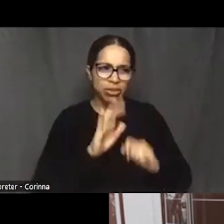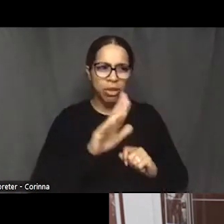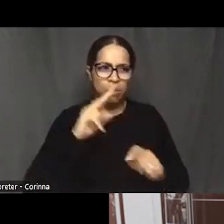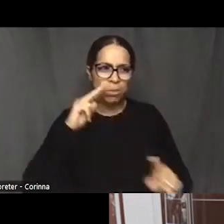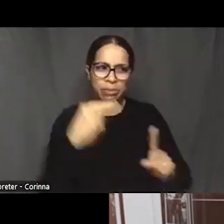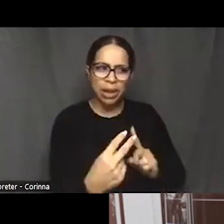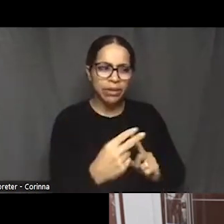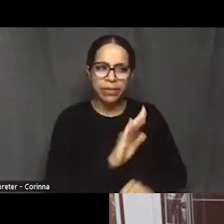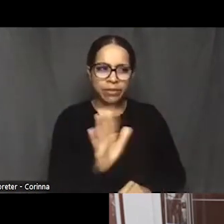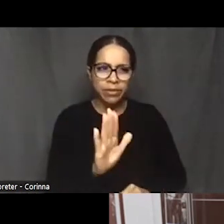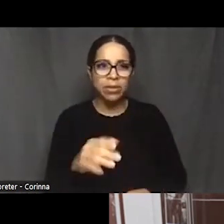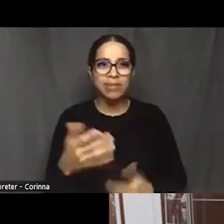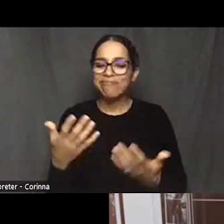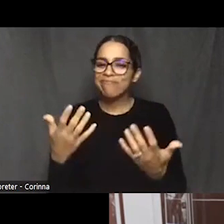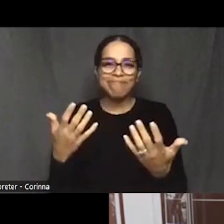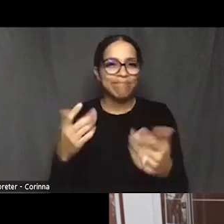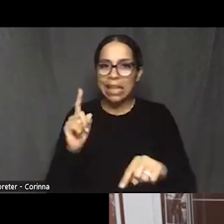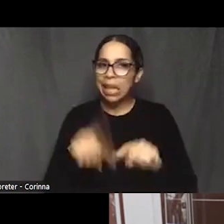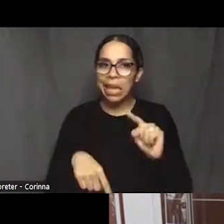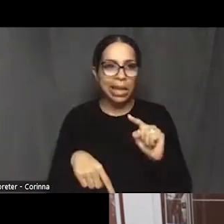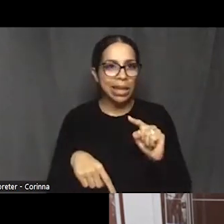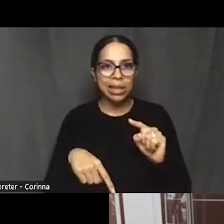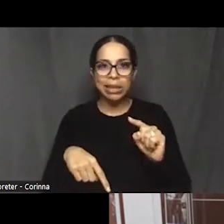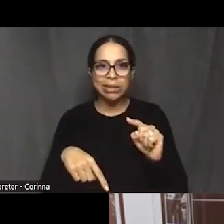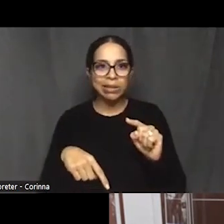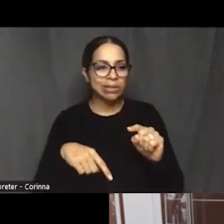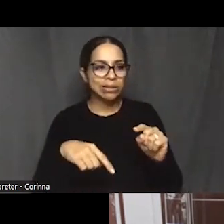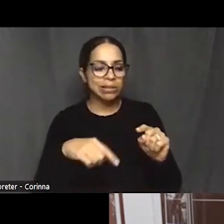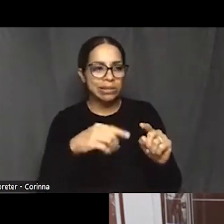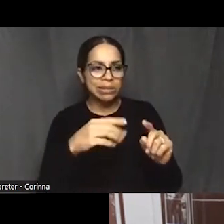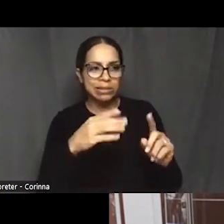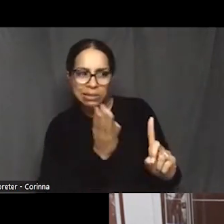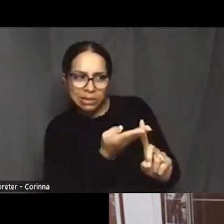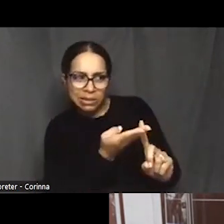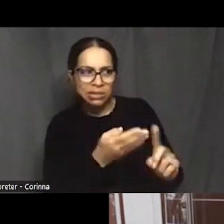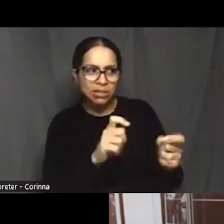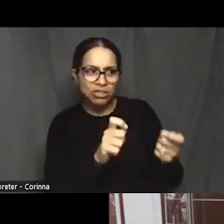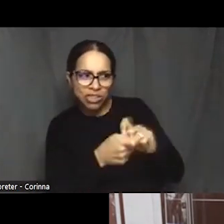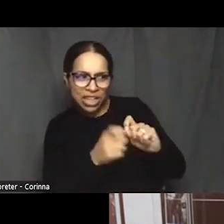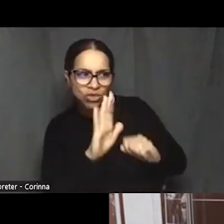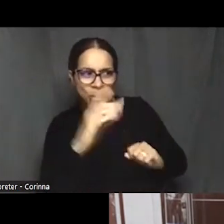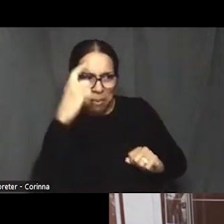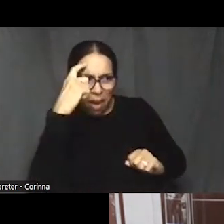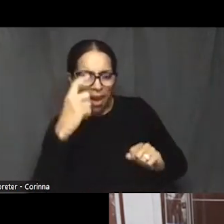They're going to be stuck where they are. So what we have to do is we've got to come together.